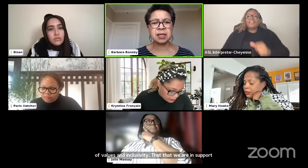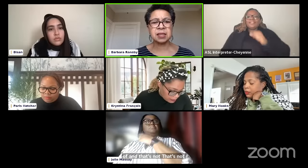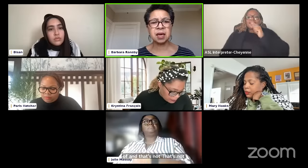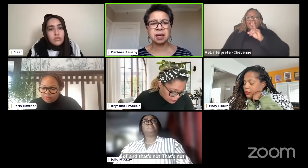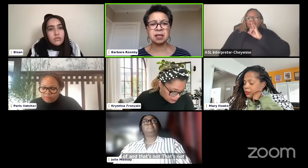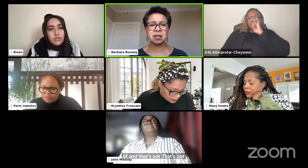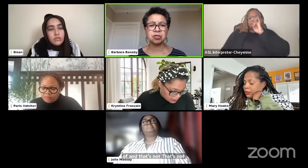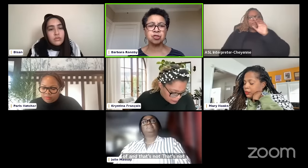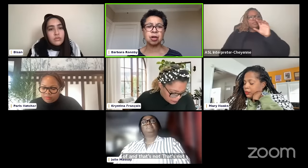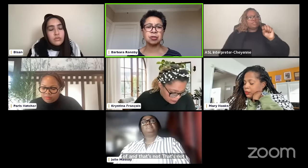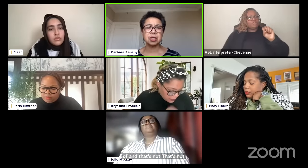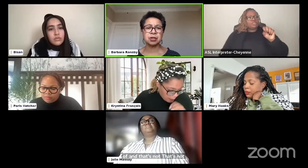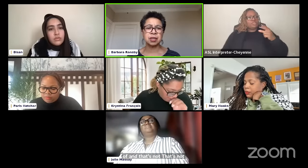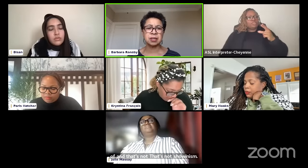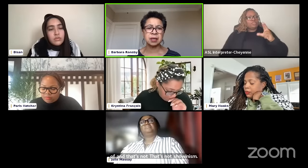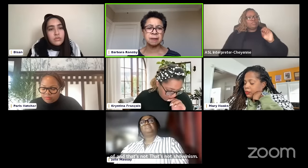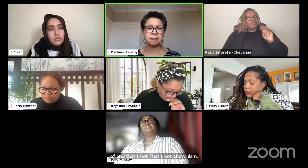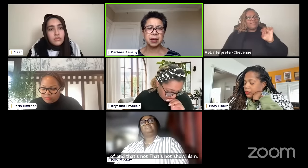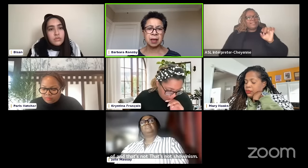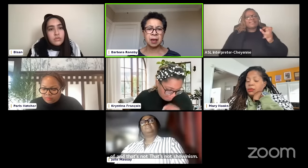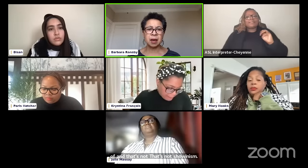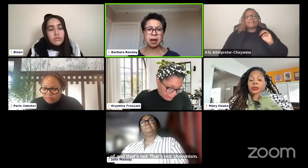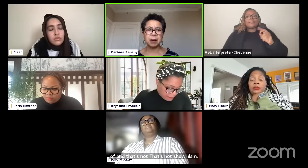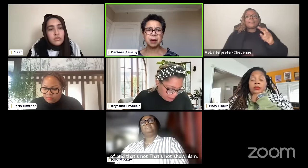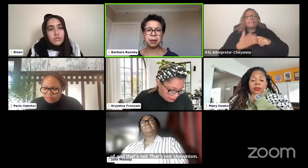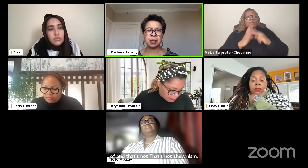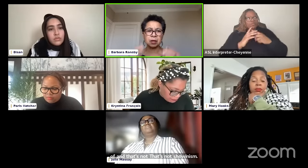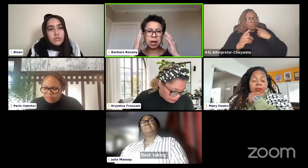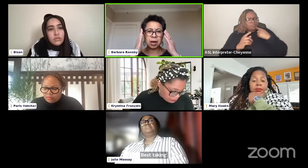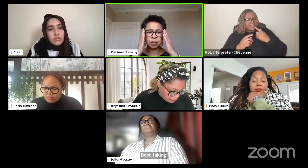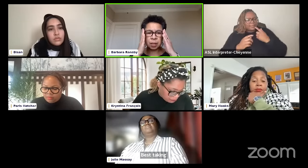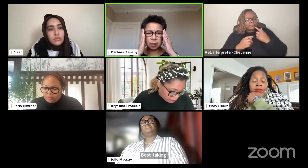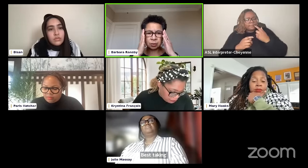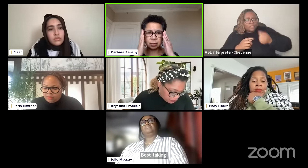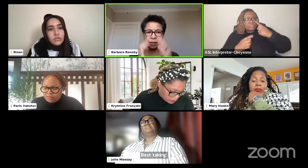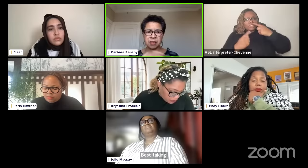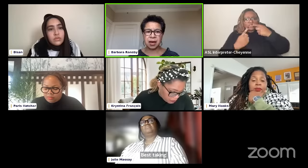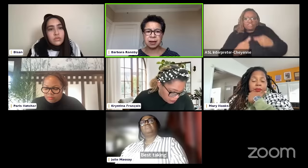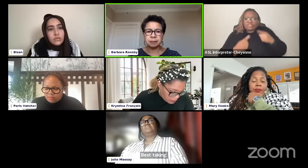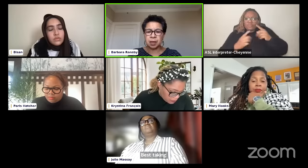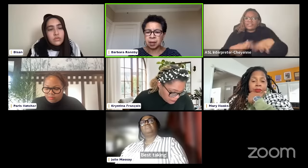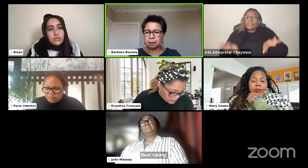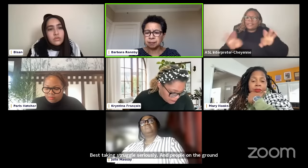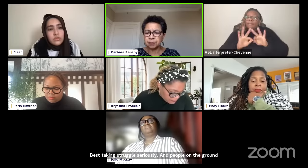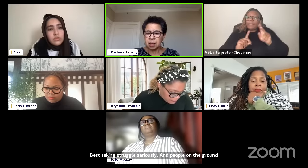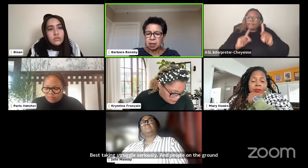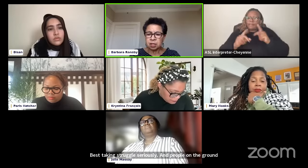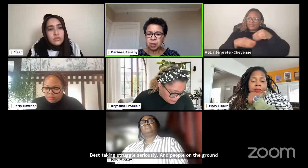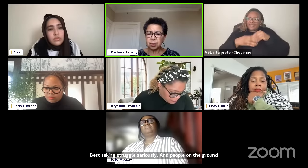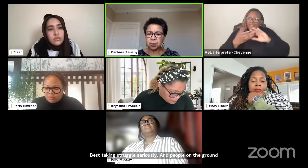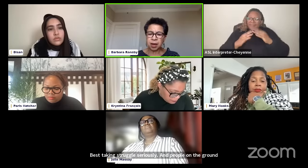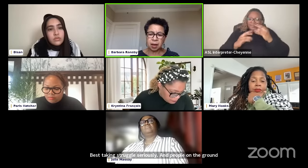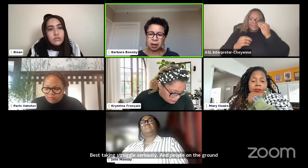that's taking struggle seriously um and people on the ground will tell you that um so anyway